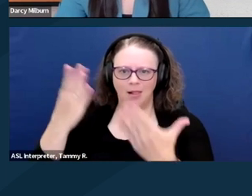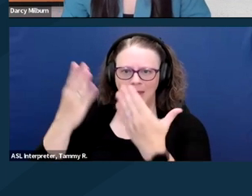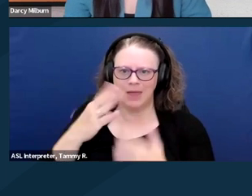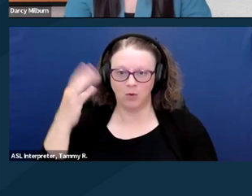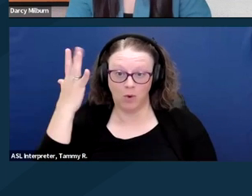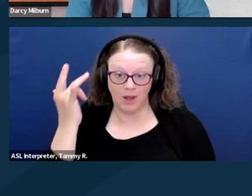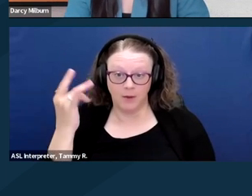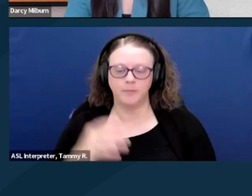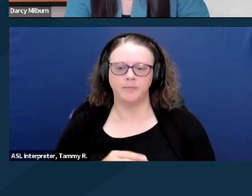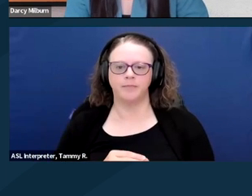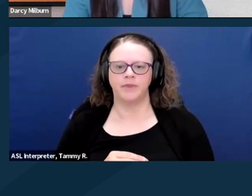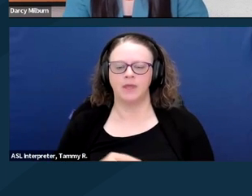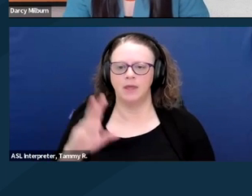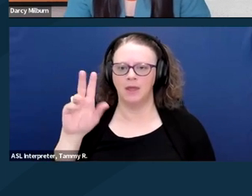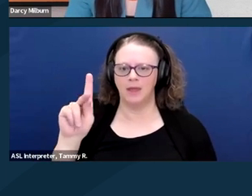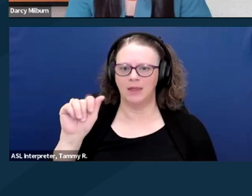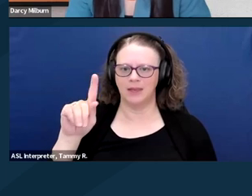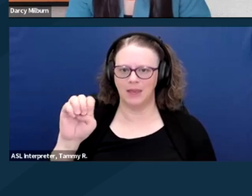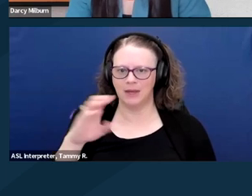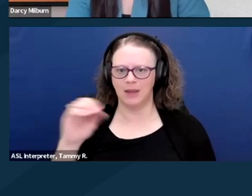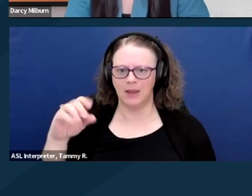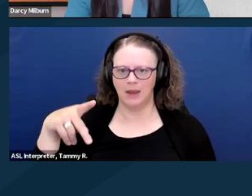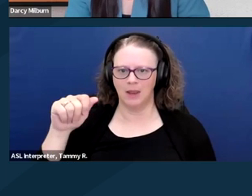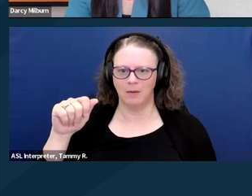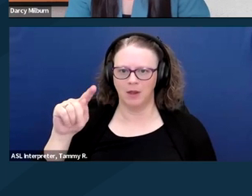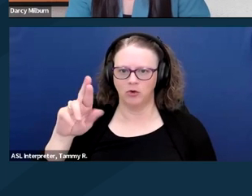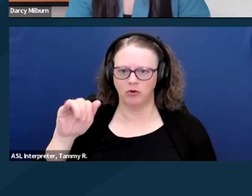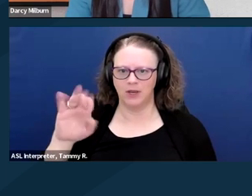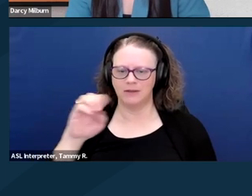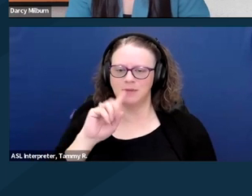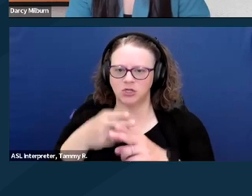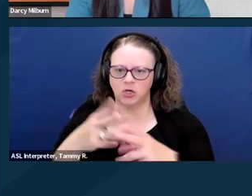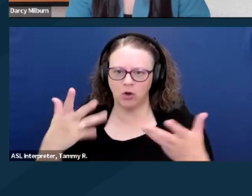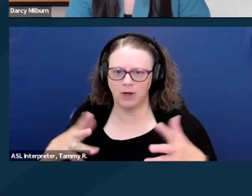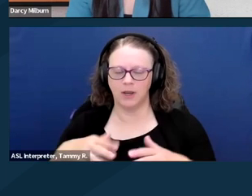So, as Kate and Patrice mentioned already, an individual on SSI is not allowed to have